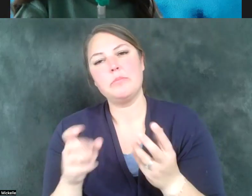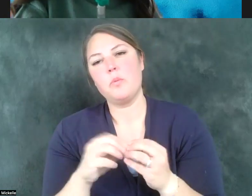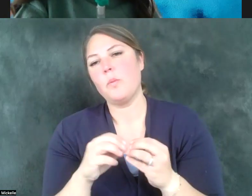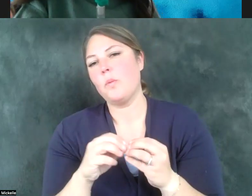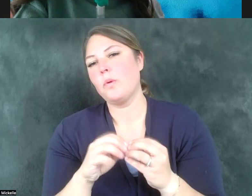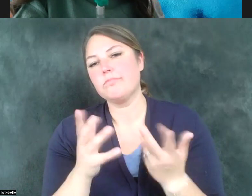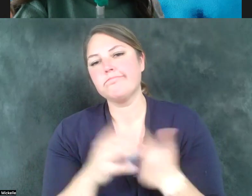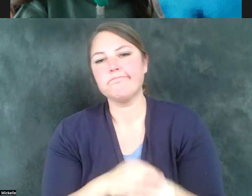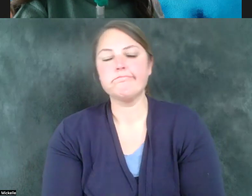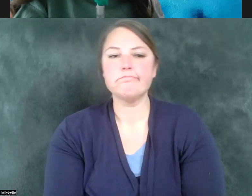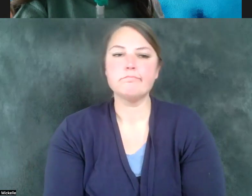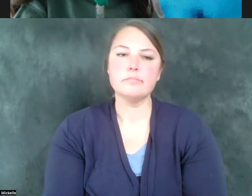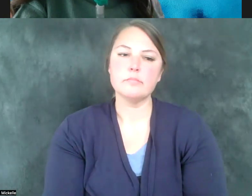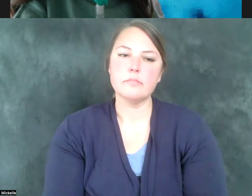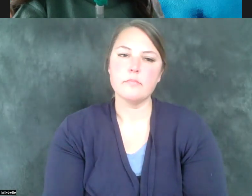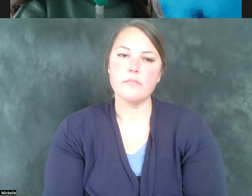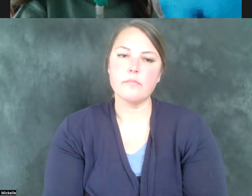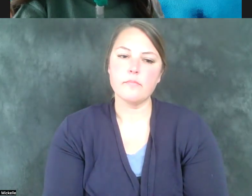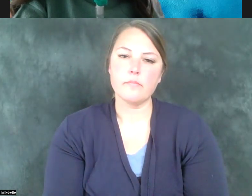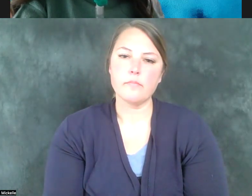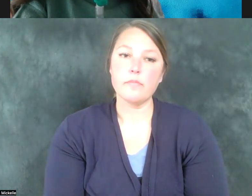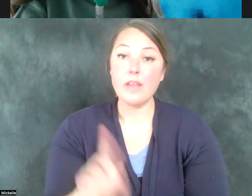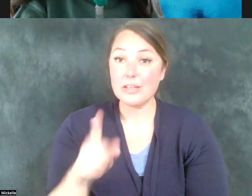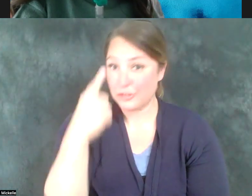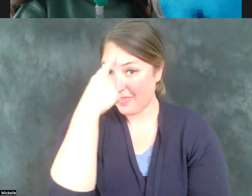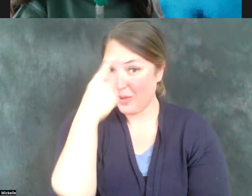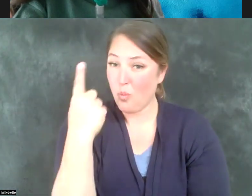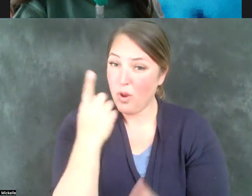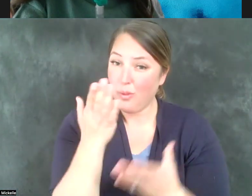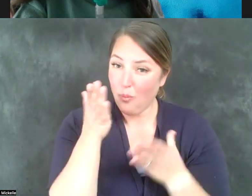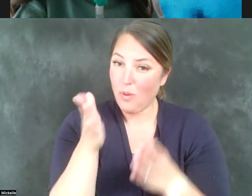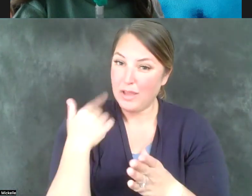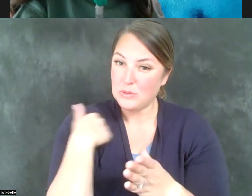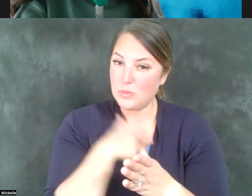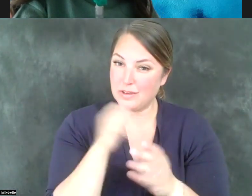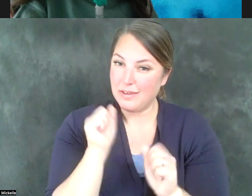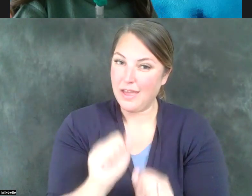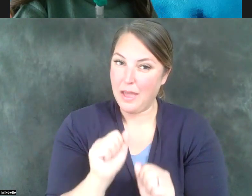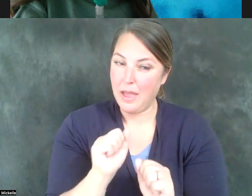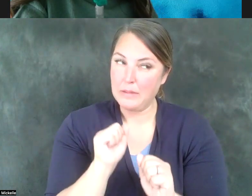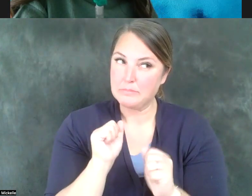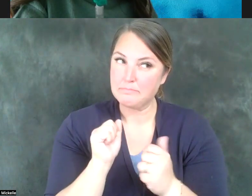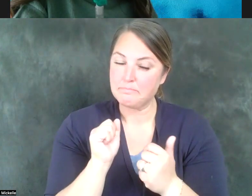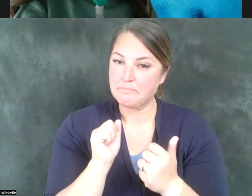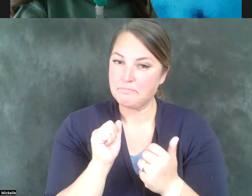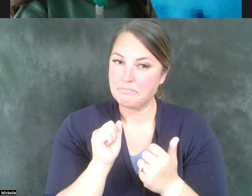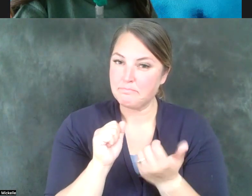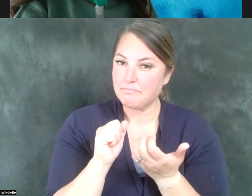So I just think one of the ways in which we can address that is, you know, we've got problems with